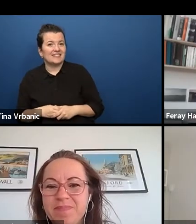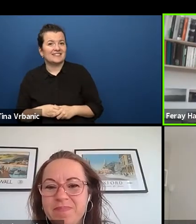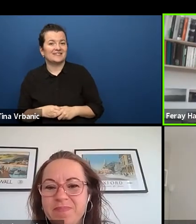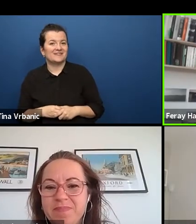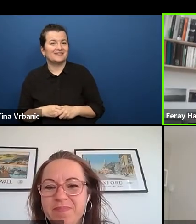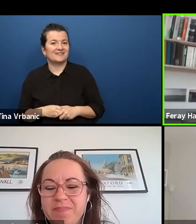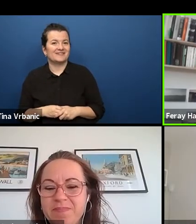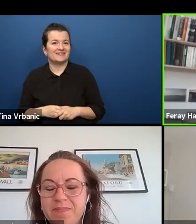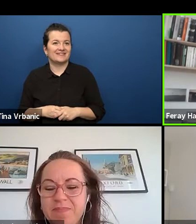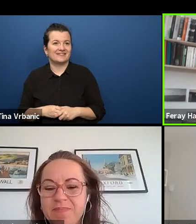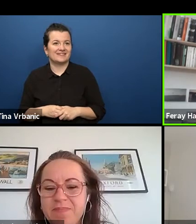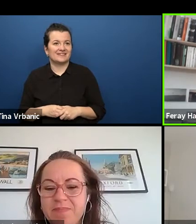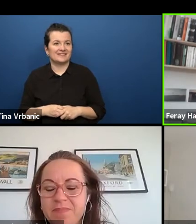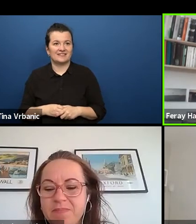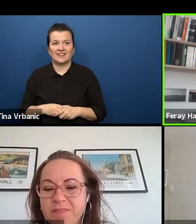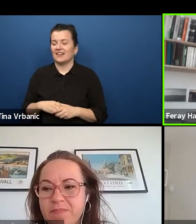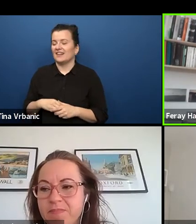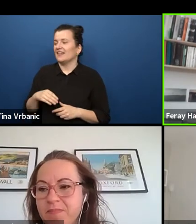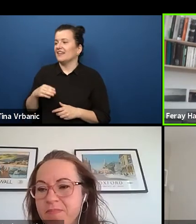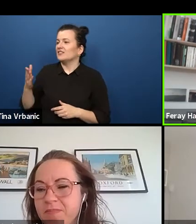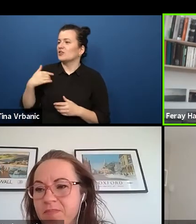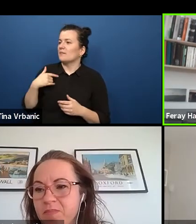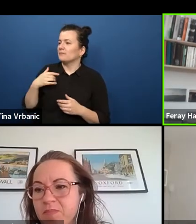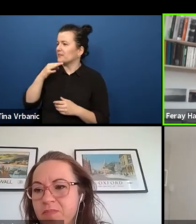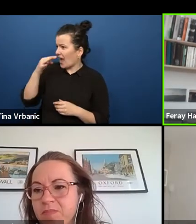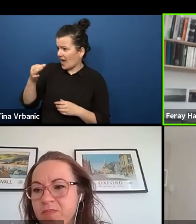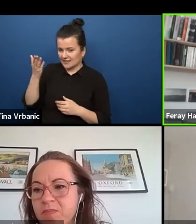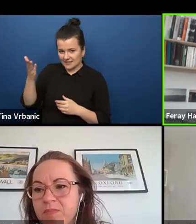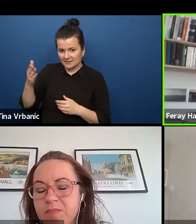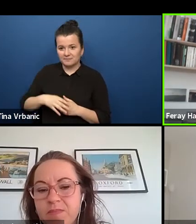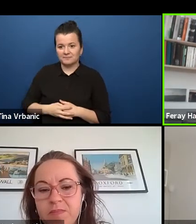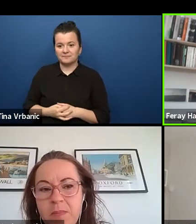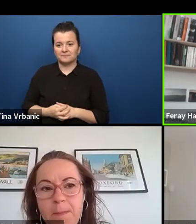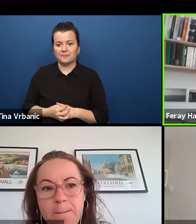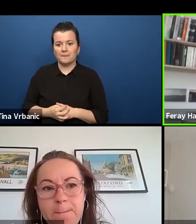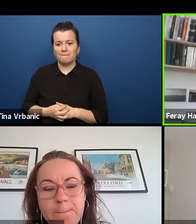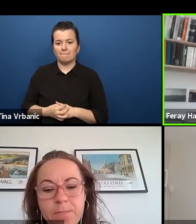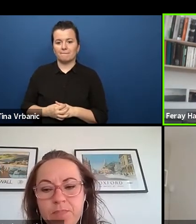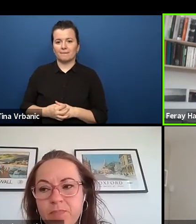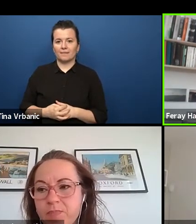Okay. So my question for you is I would really like to listen